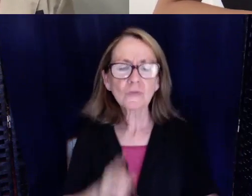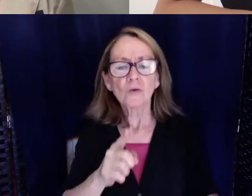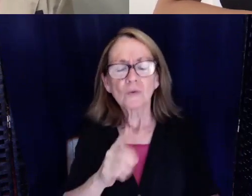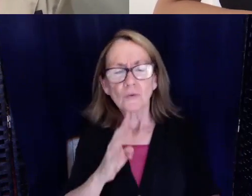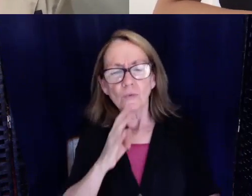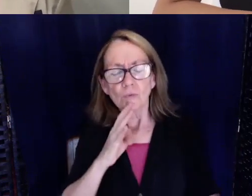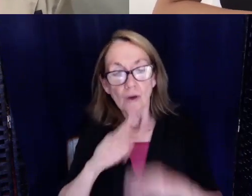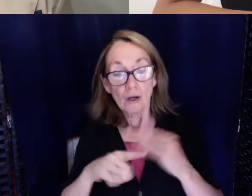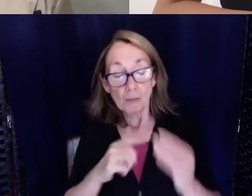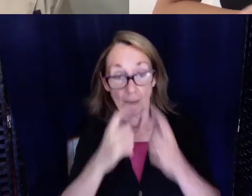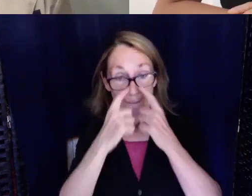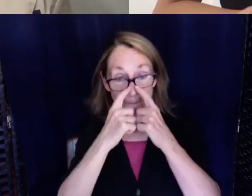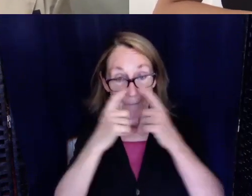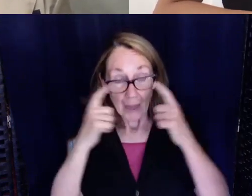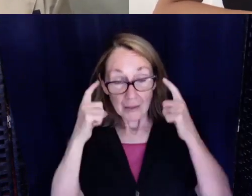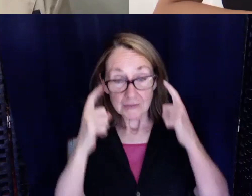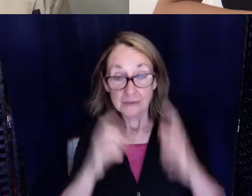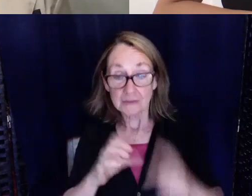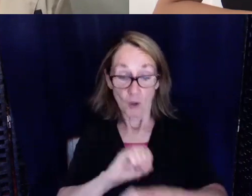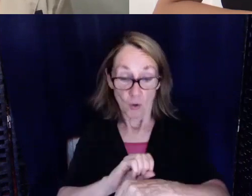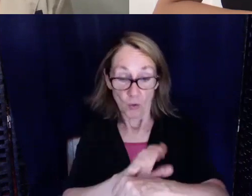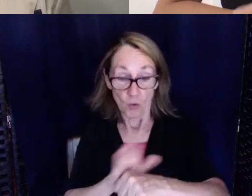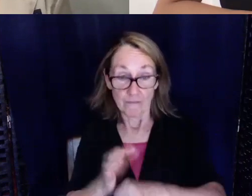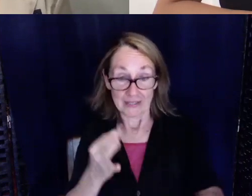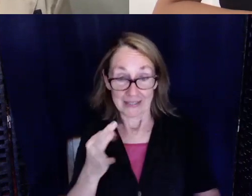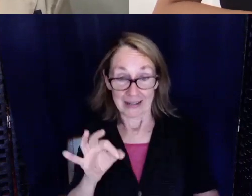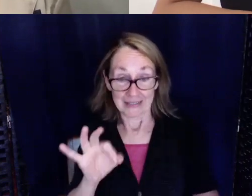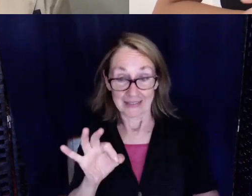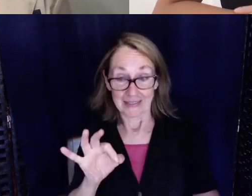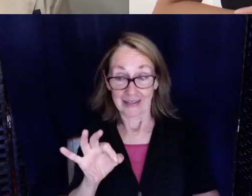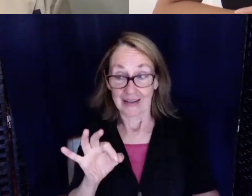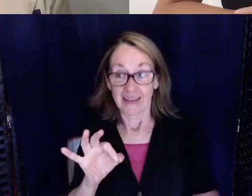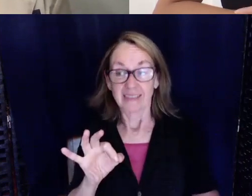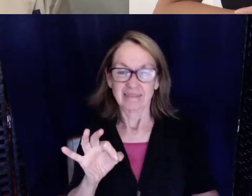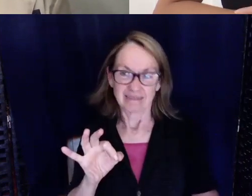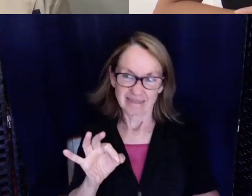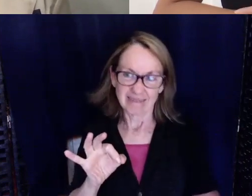masks and COVID 19 and the fact that they're on back order but I can imagine